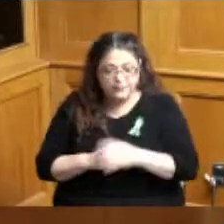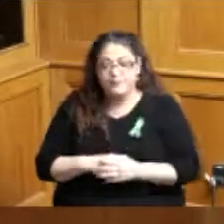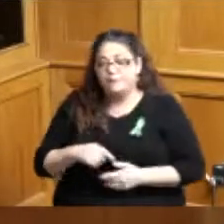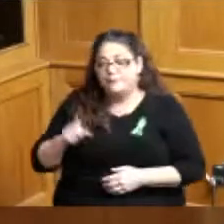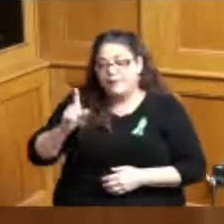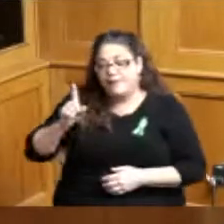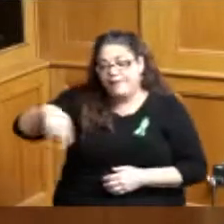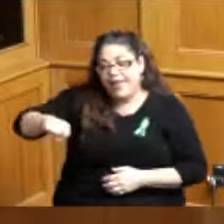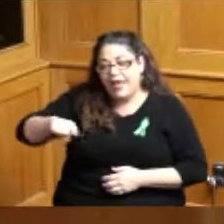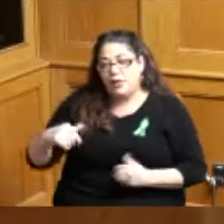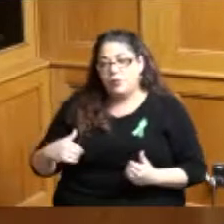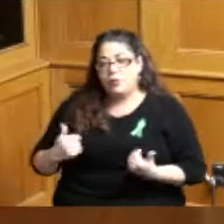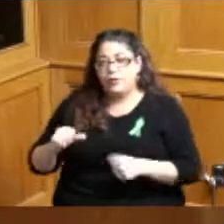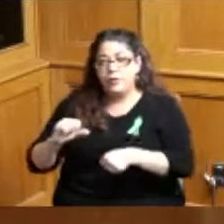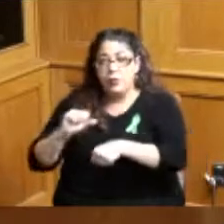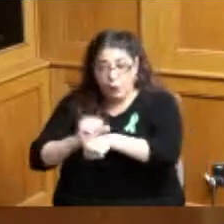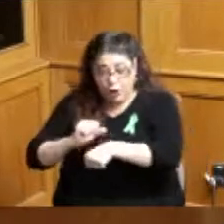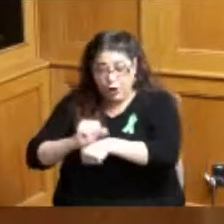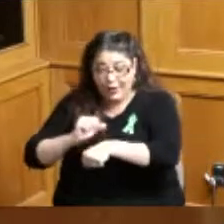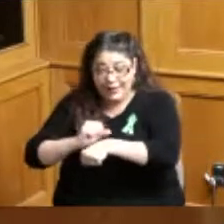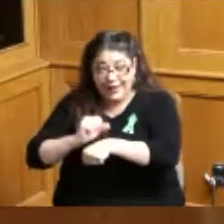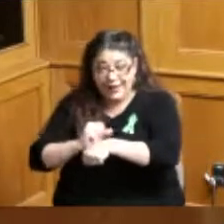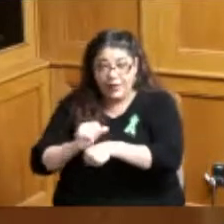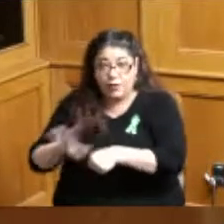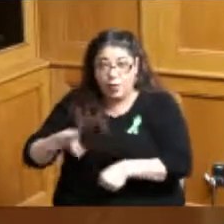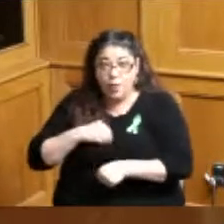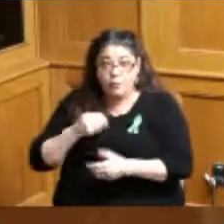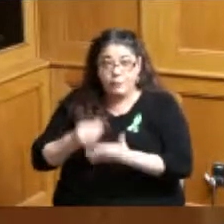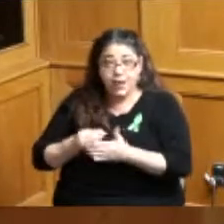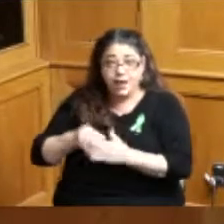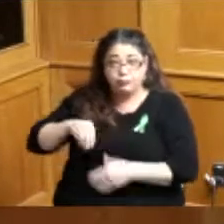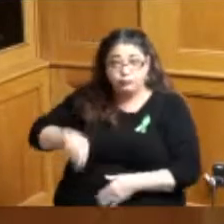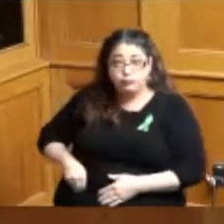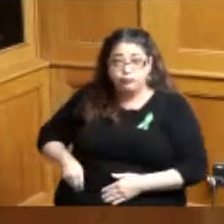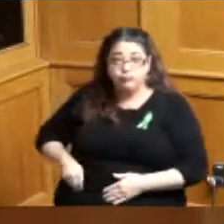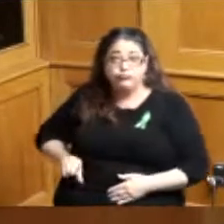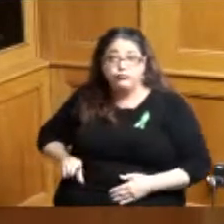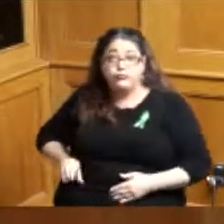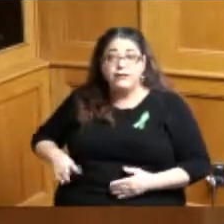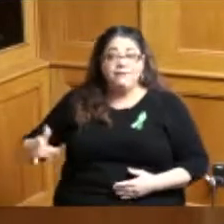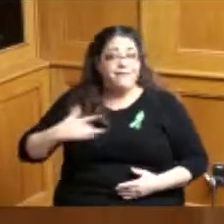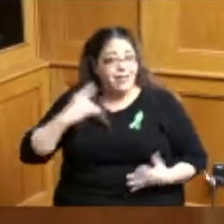working makes a difference to have your own money in your pocket it makes you think about just going